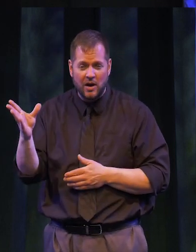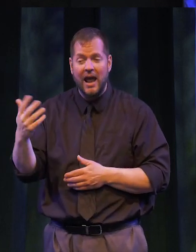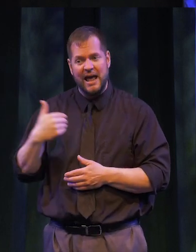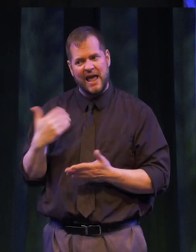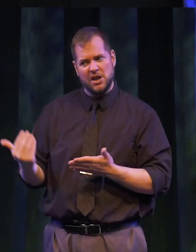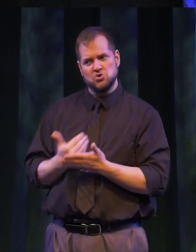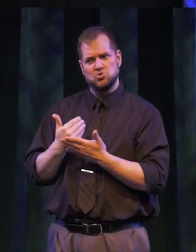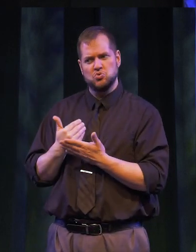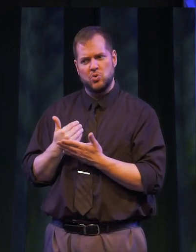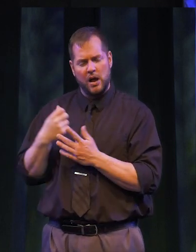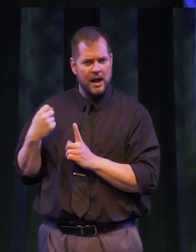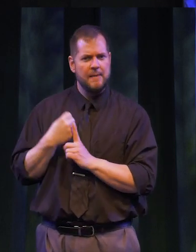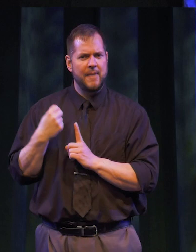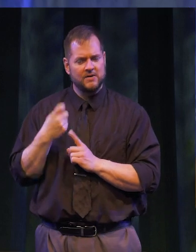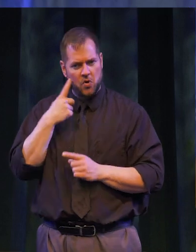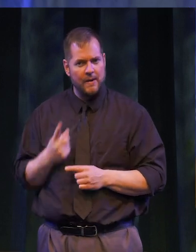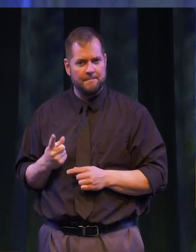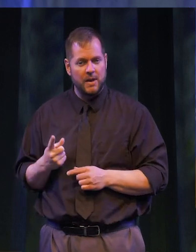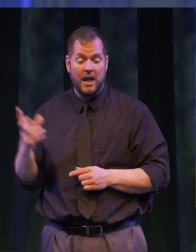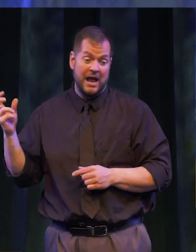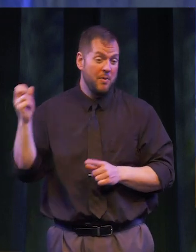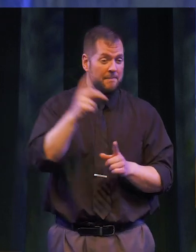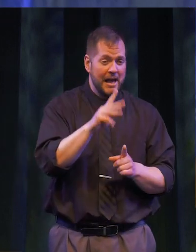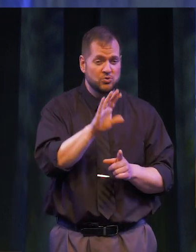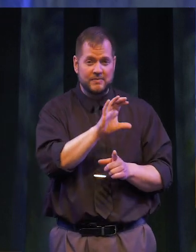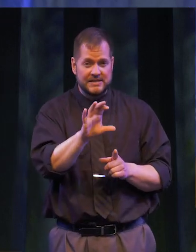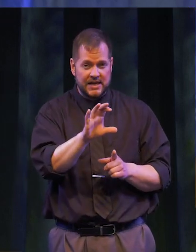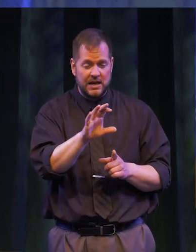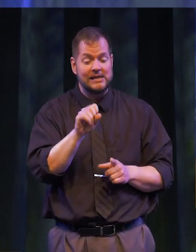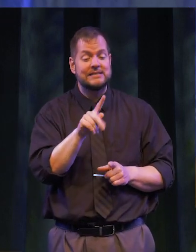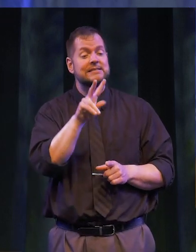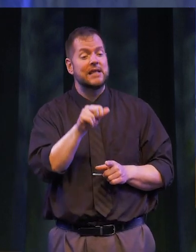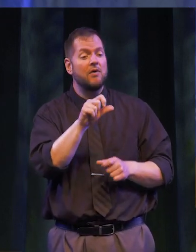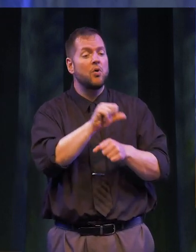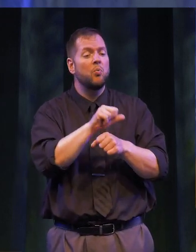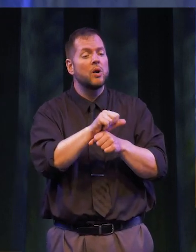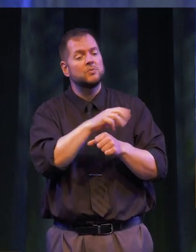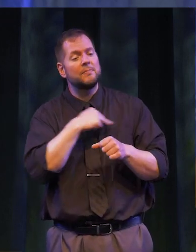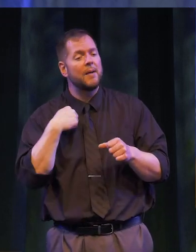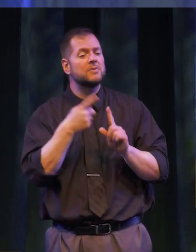emotional impact on him. After returning to MCC he worked with members of the college